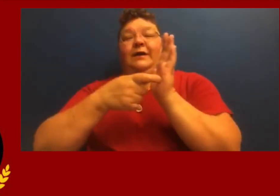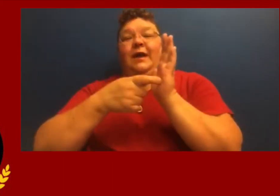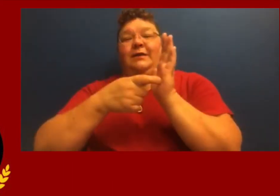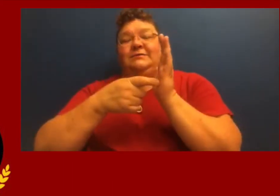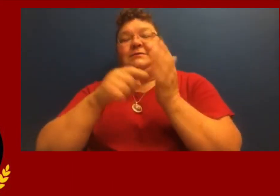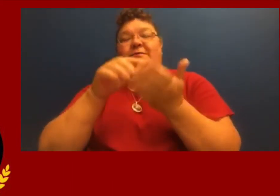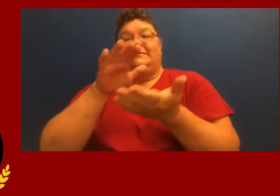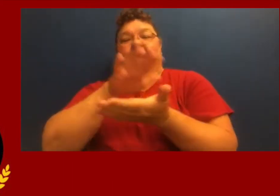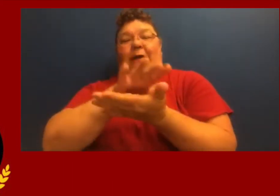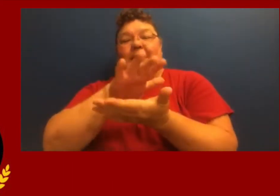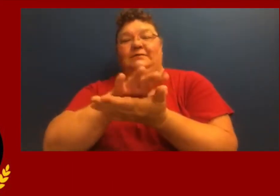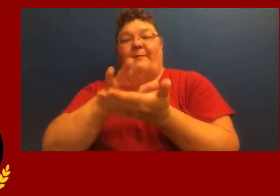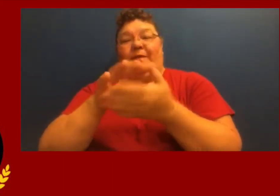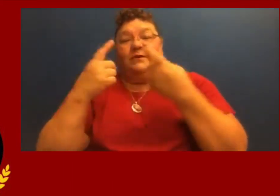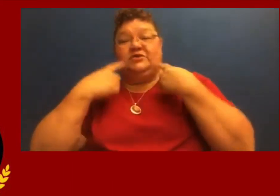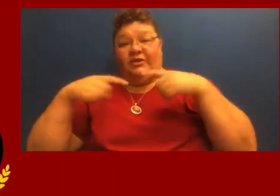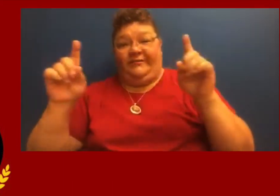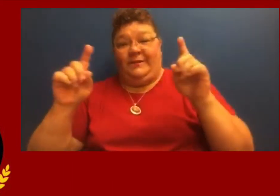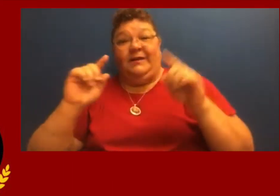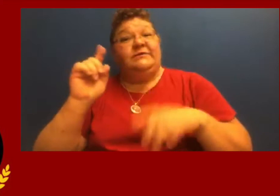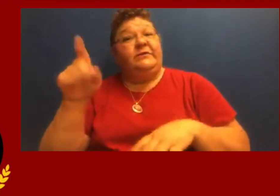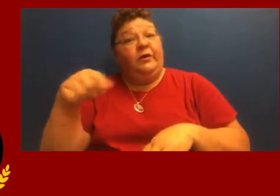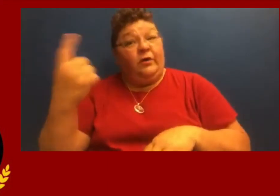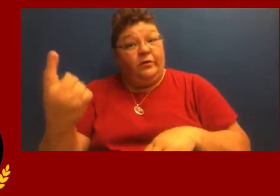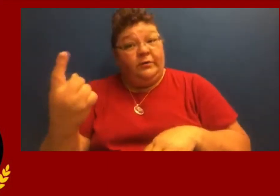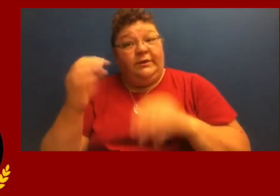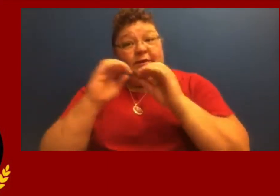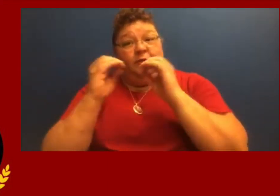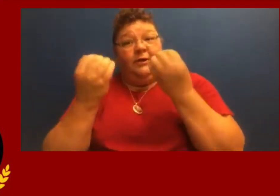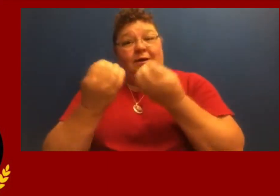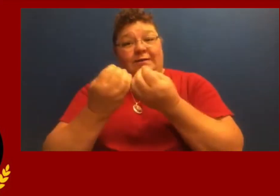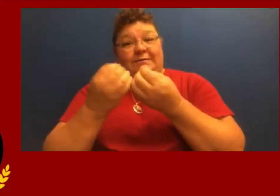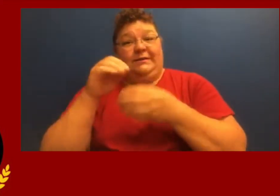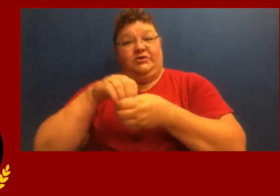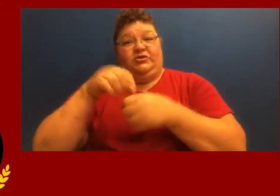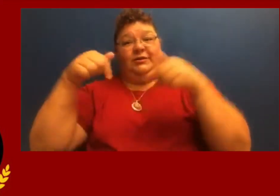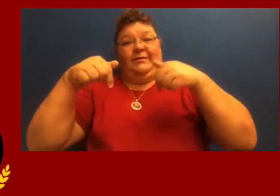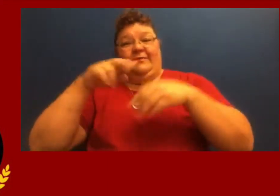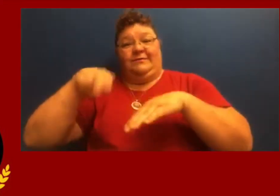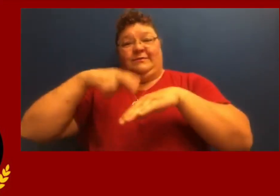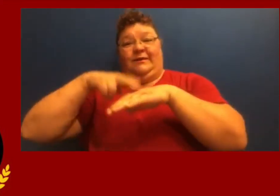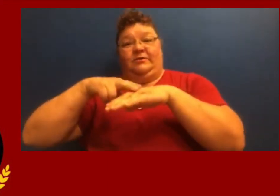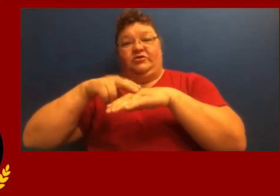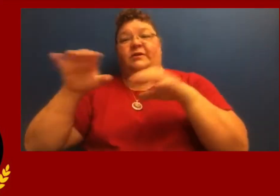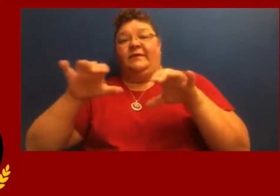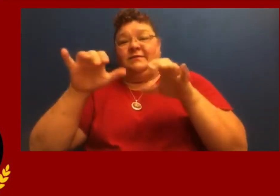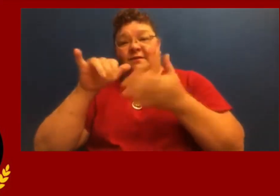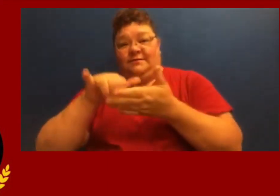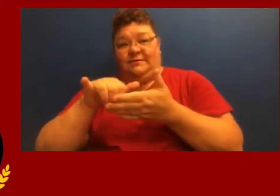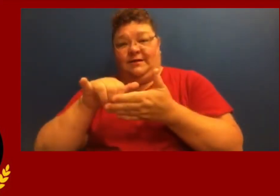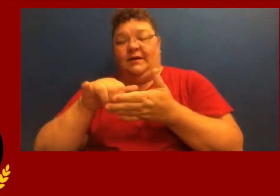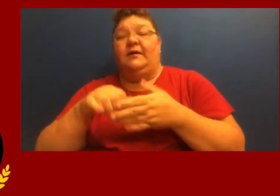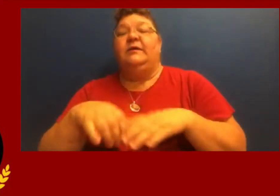It recognizes academic achievement, and it's the only organization in this nation that does so.